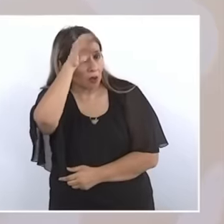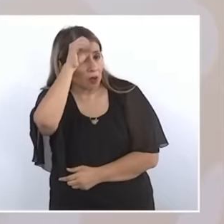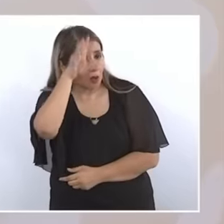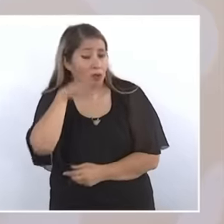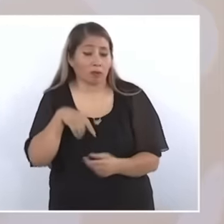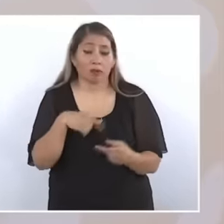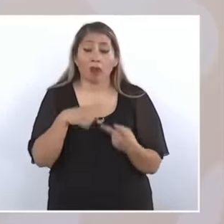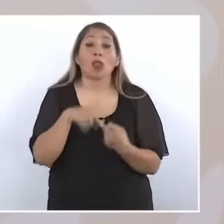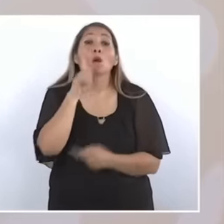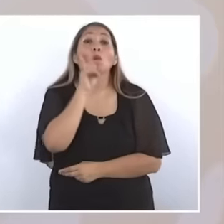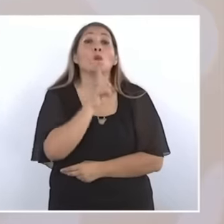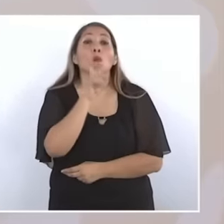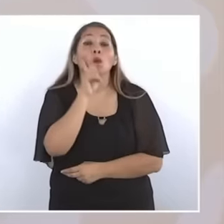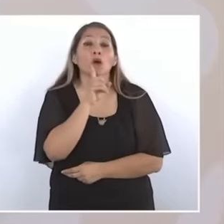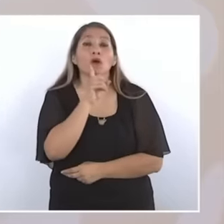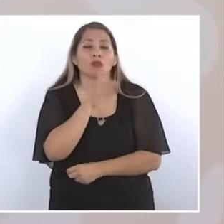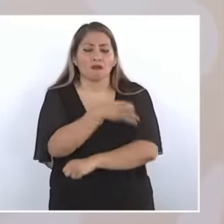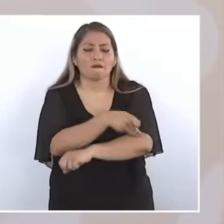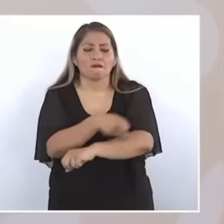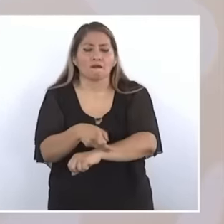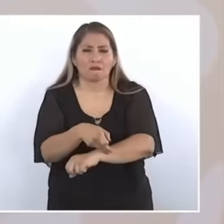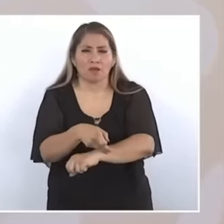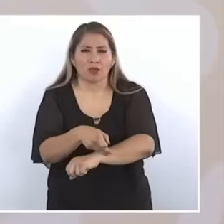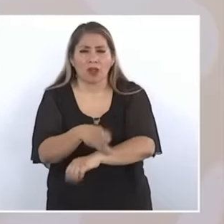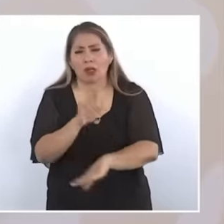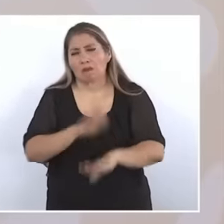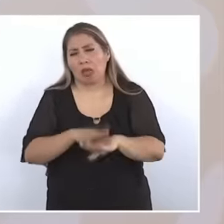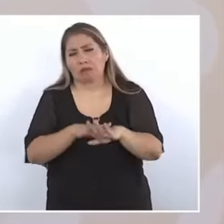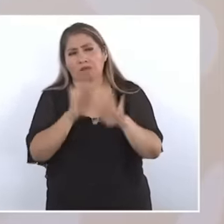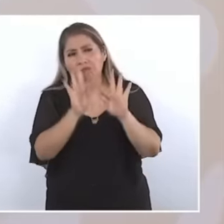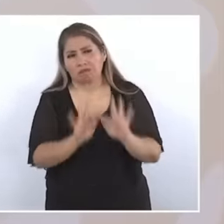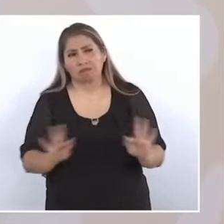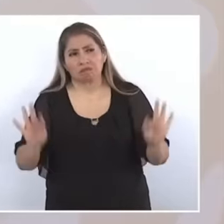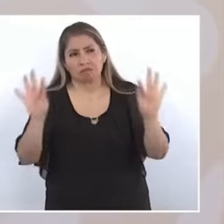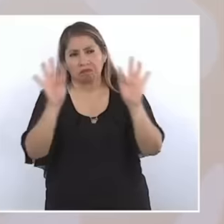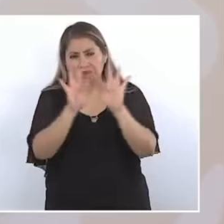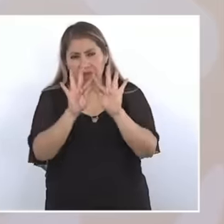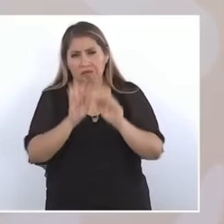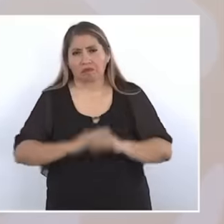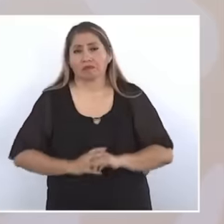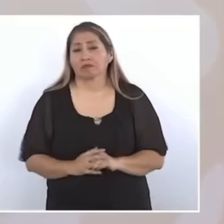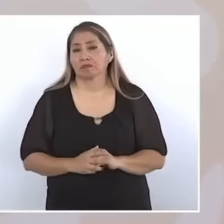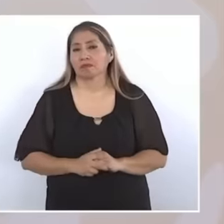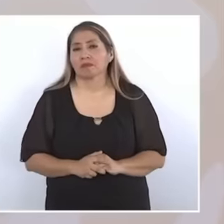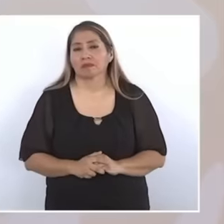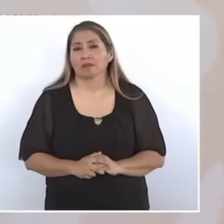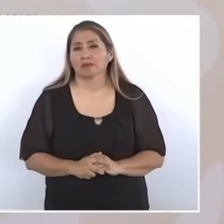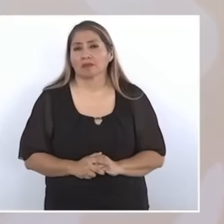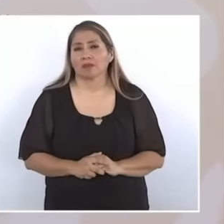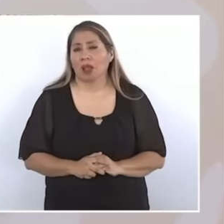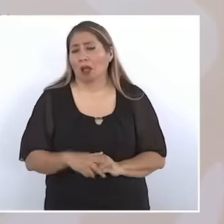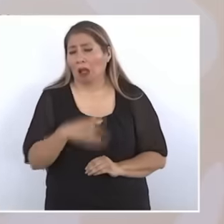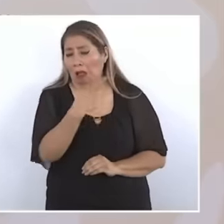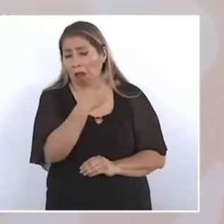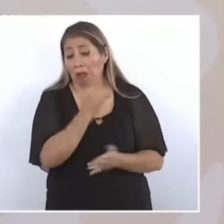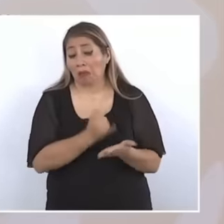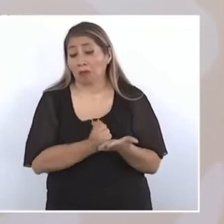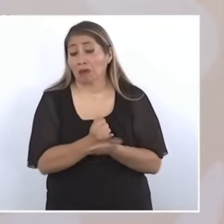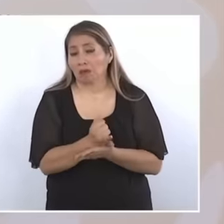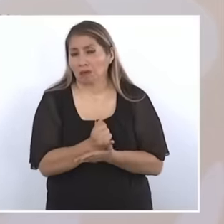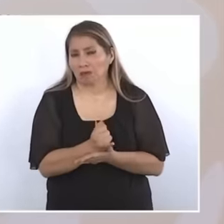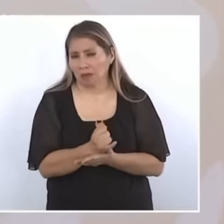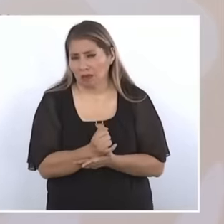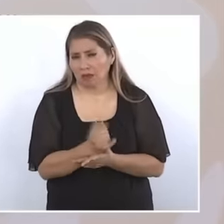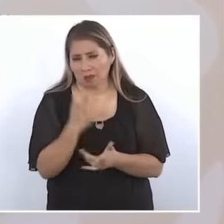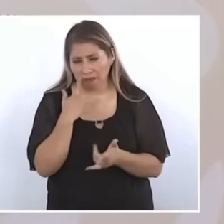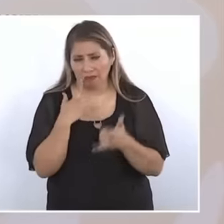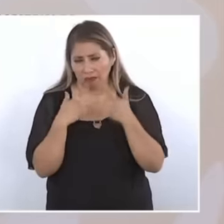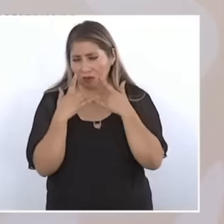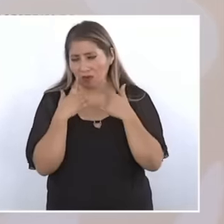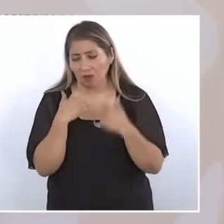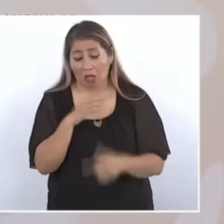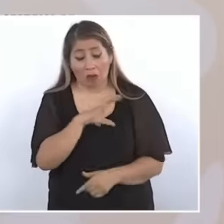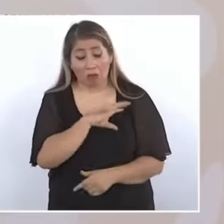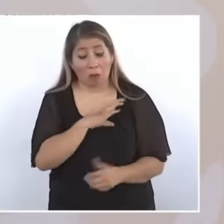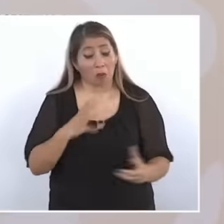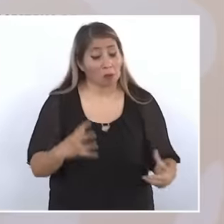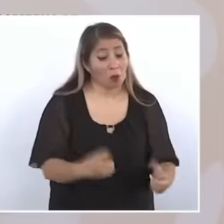Women, family is the most important thing, and their decision to fight for their loved ones because